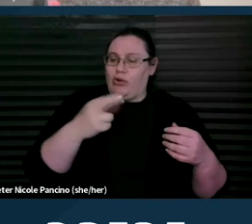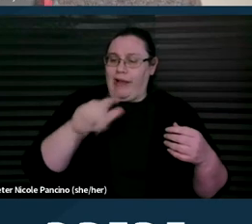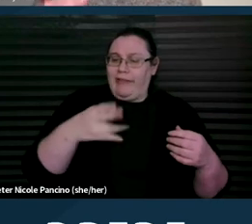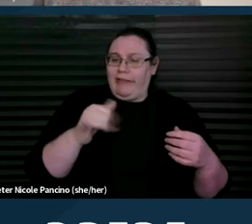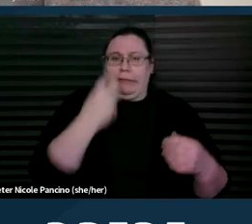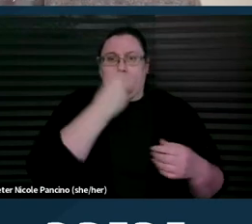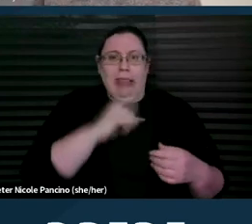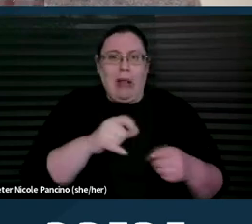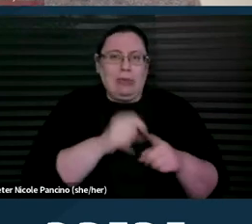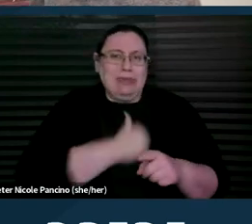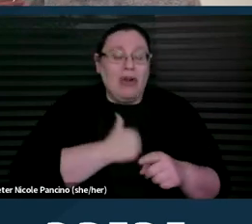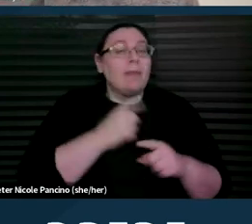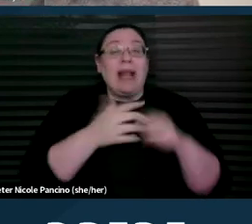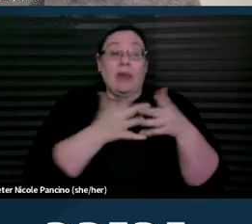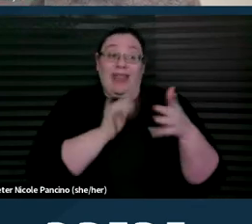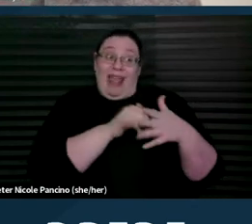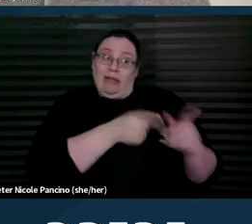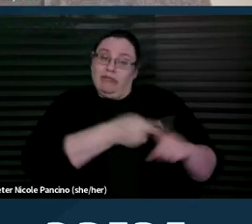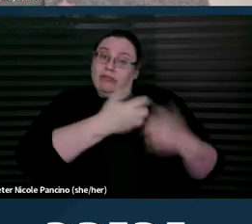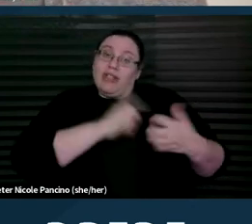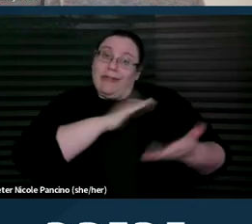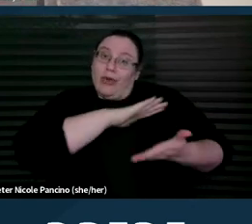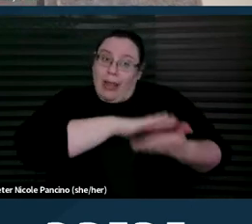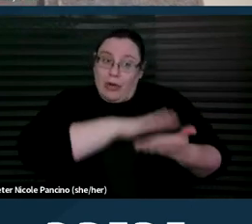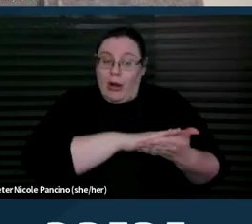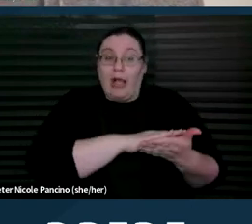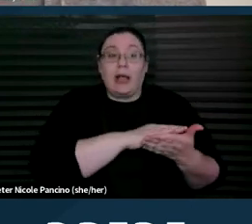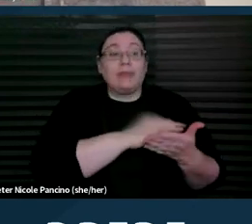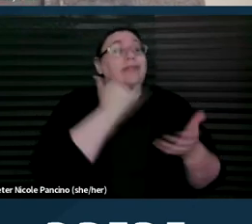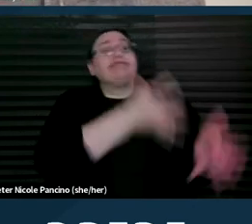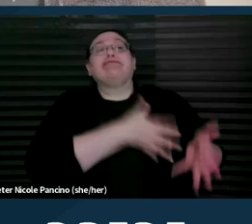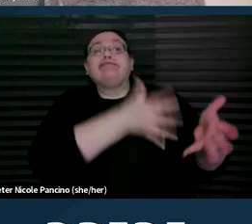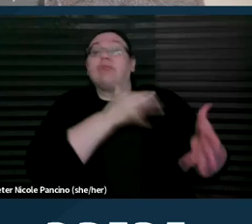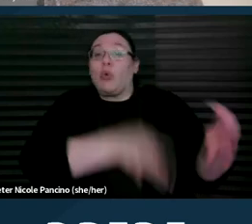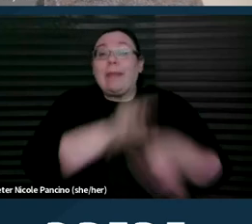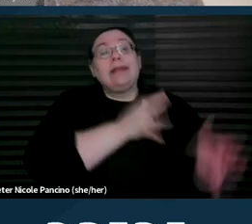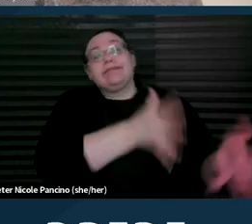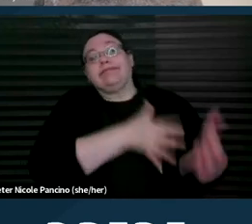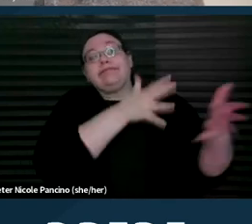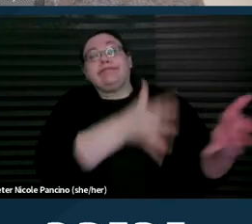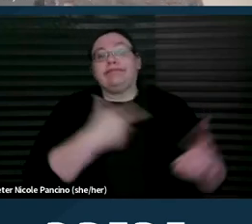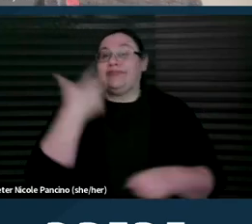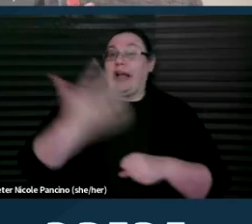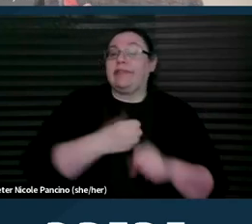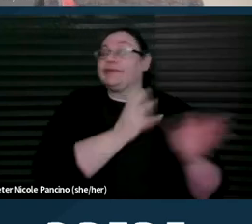but they're machine for doing mammograms, if they don't replace that for the next five years,